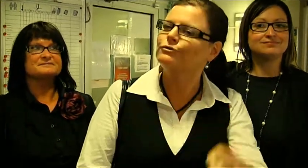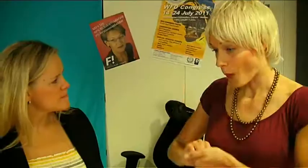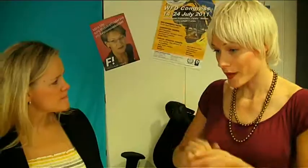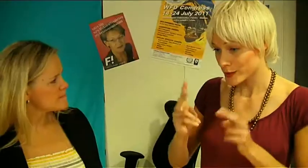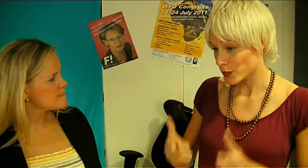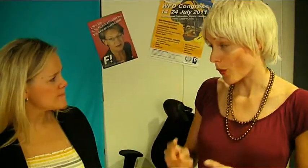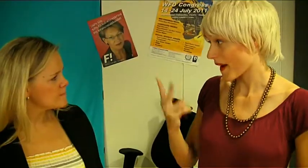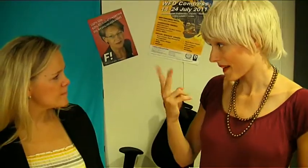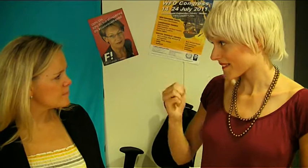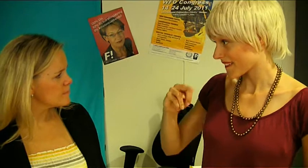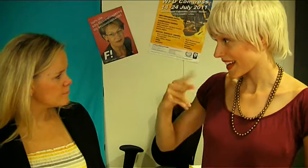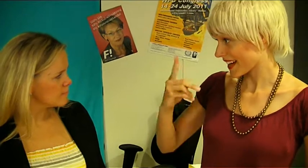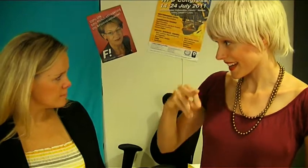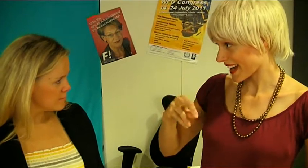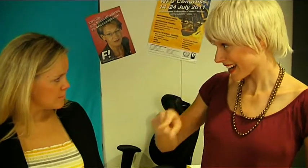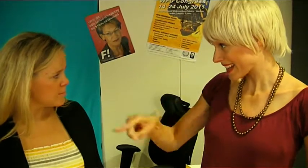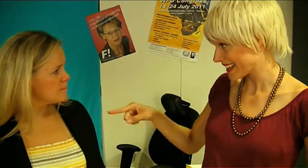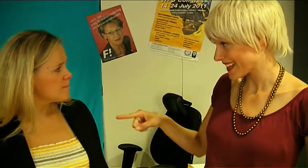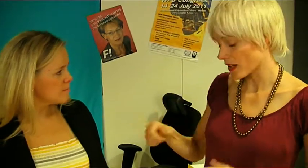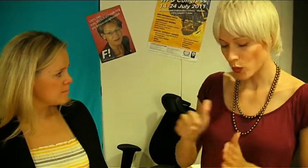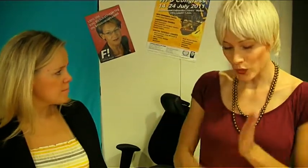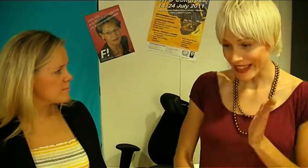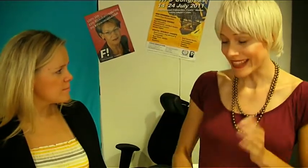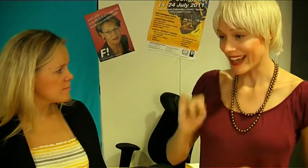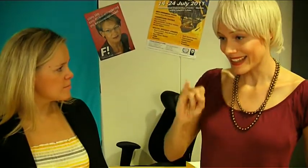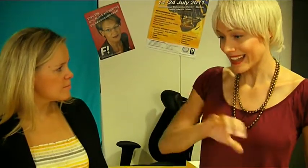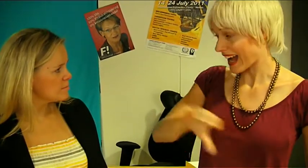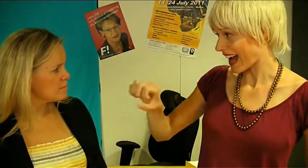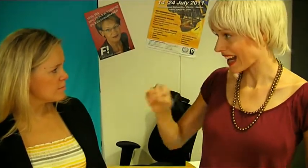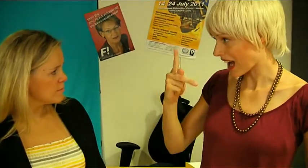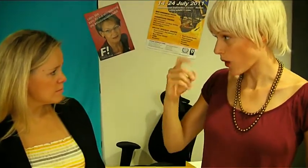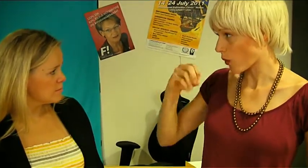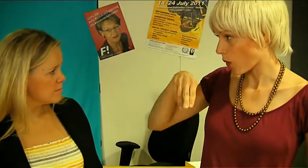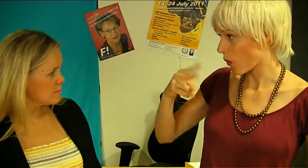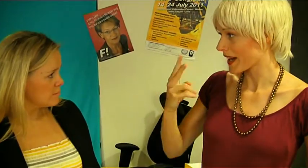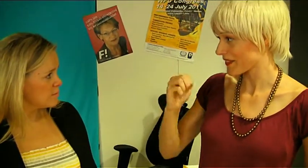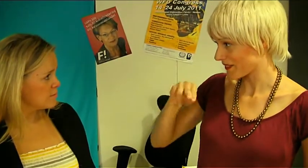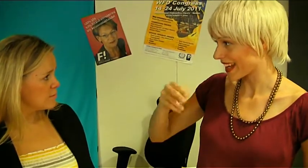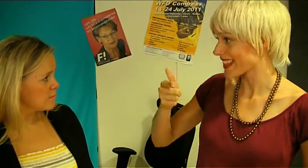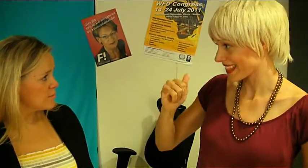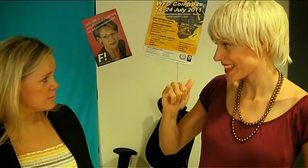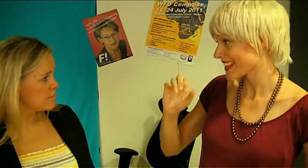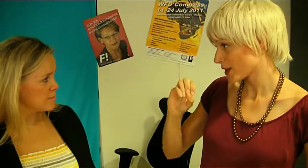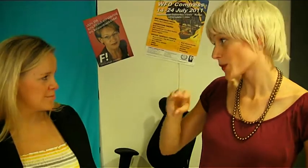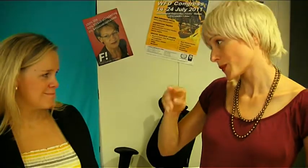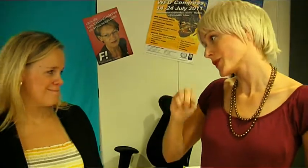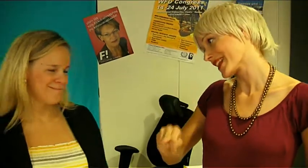You seem not to give any damn about all conventions.